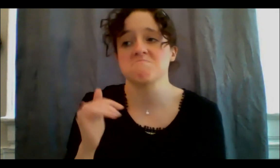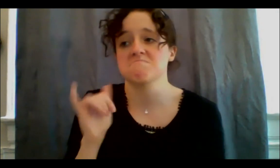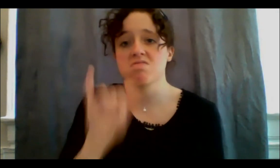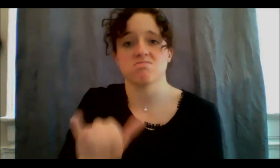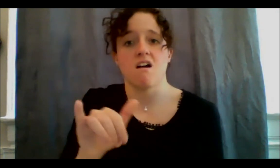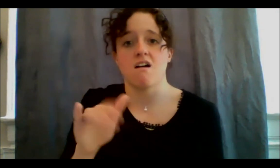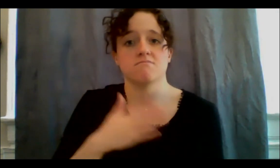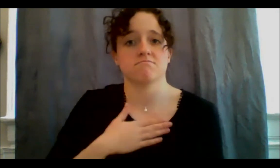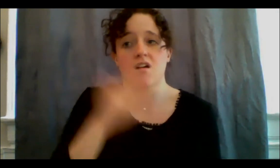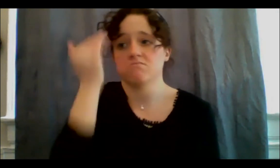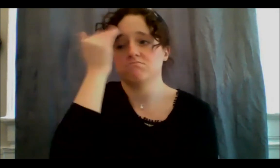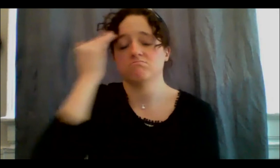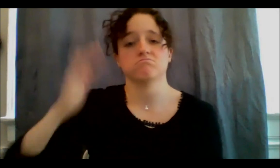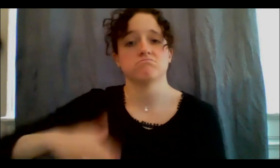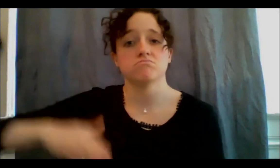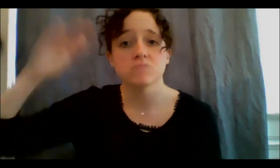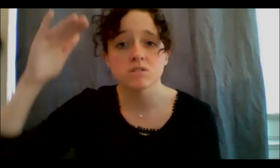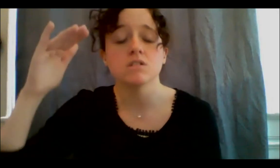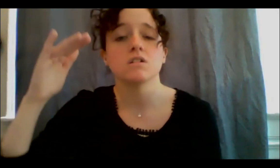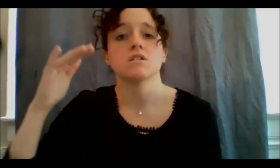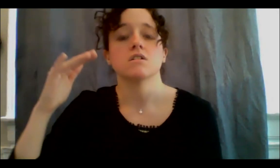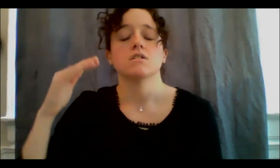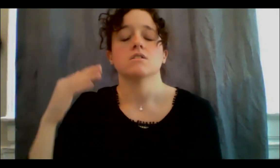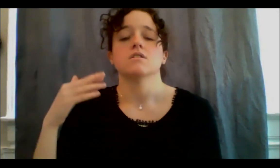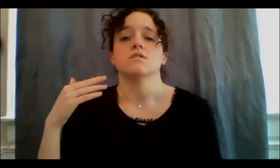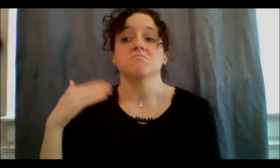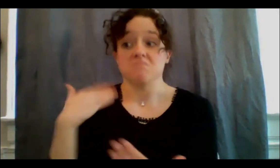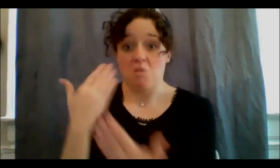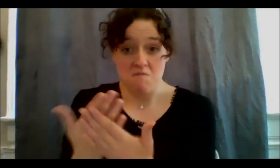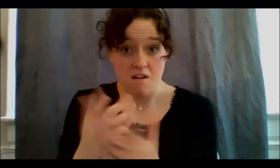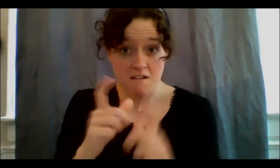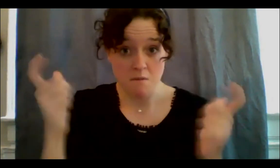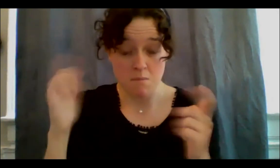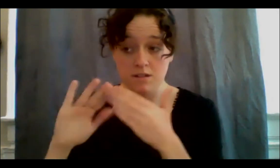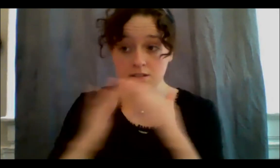this very, very large city that I began to find an Indigenous community here,